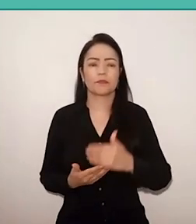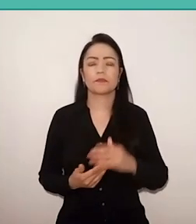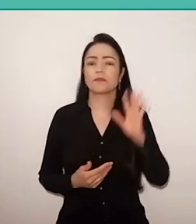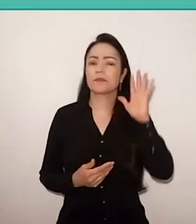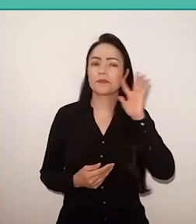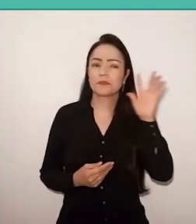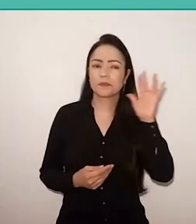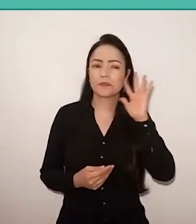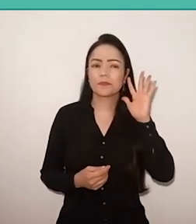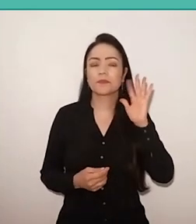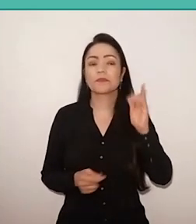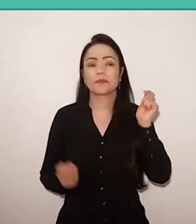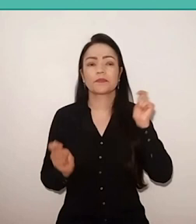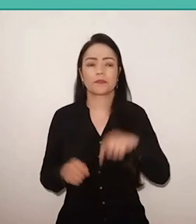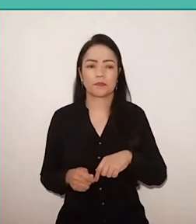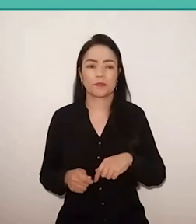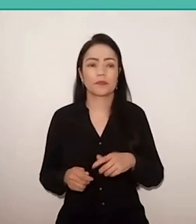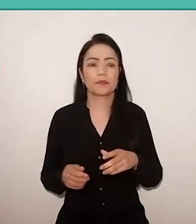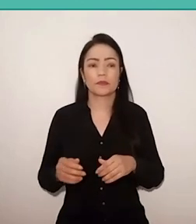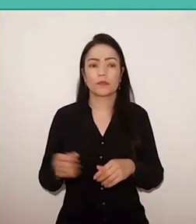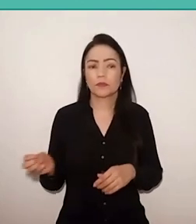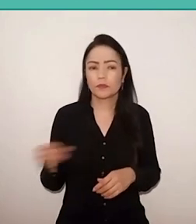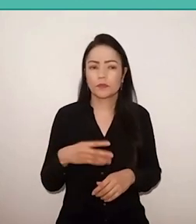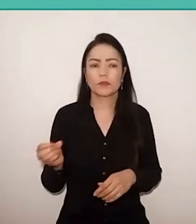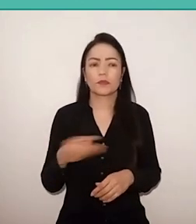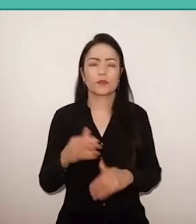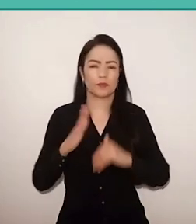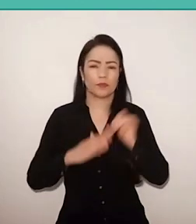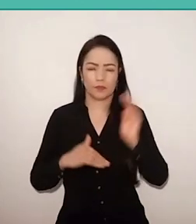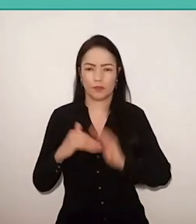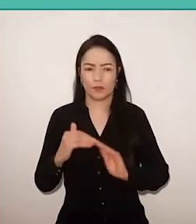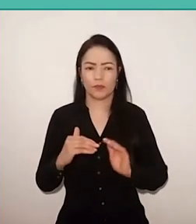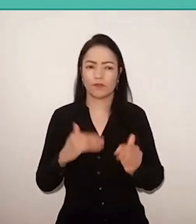guide a new practice and building life processes